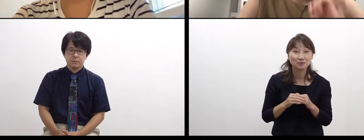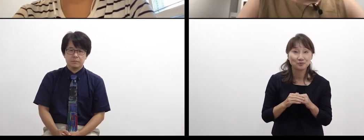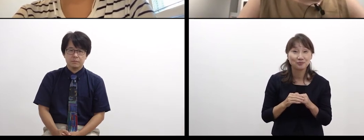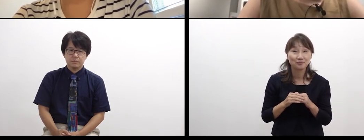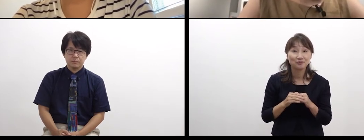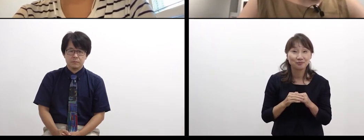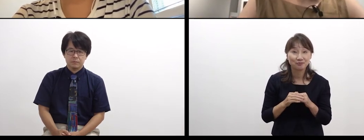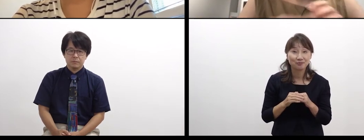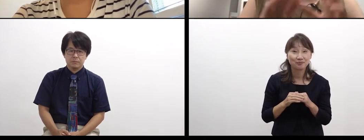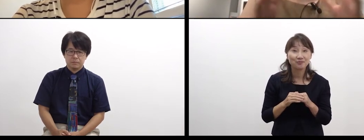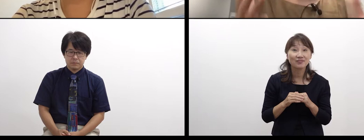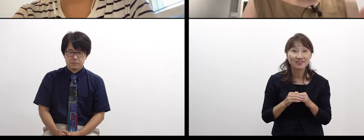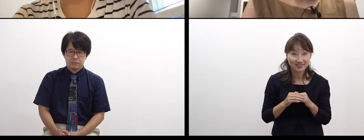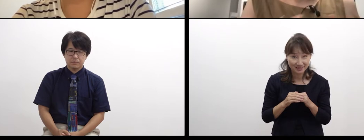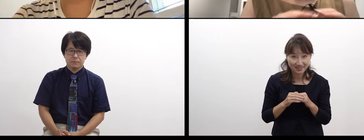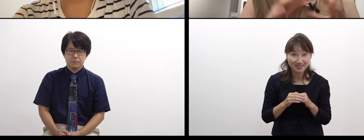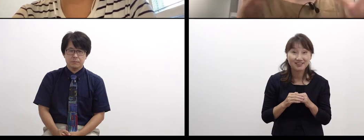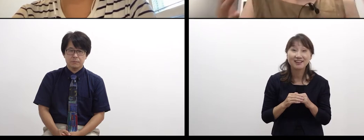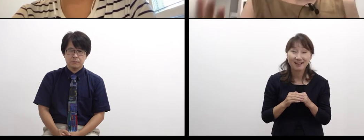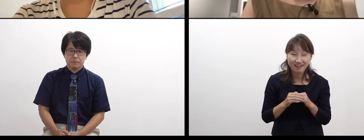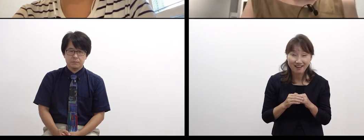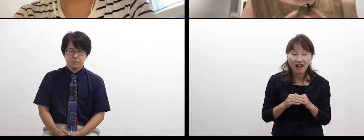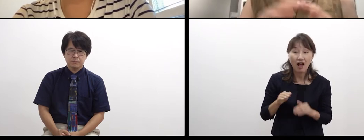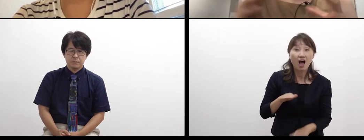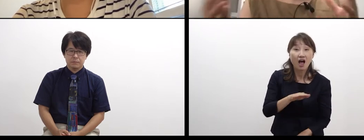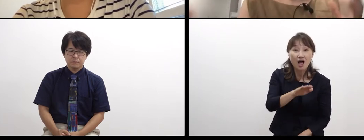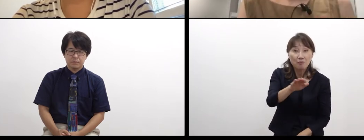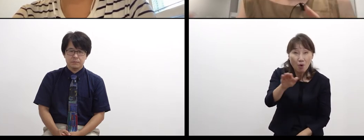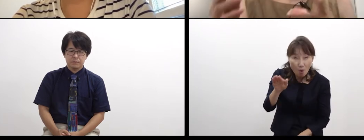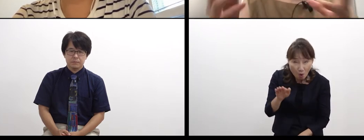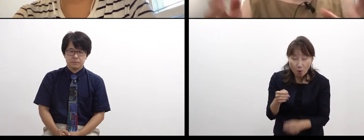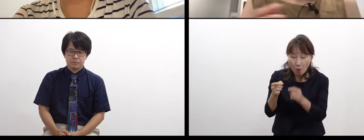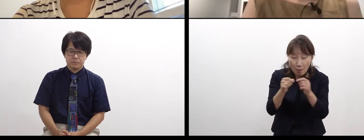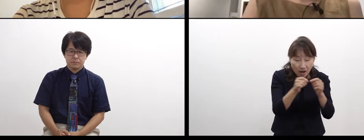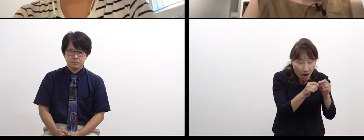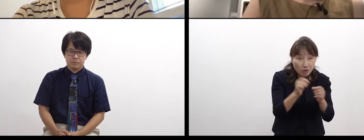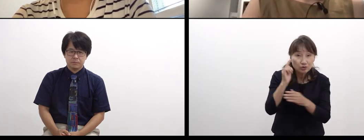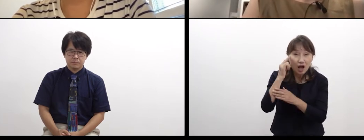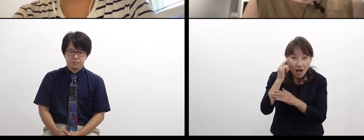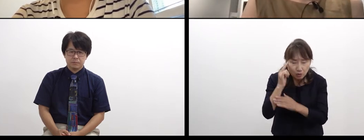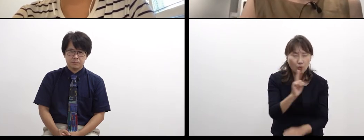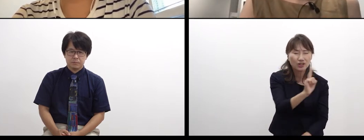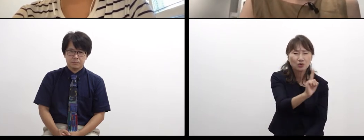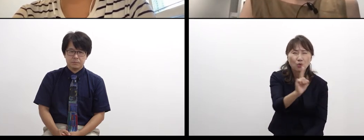Everyone is different at the very minimum level, and then,